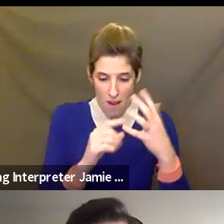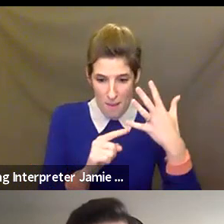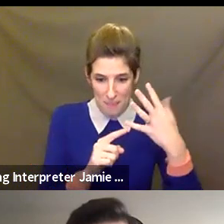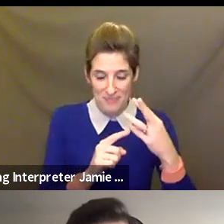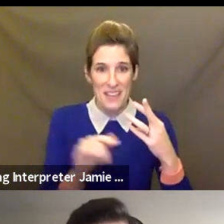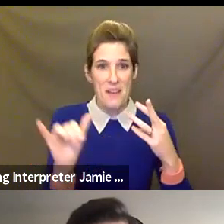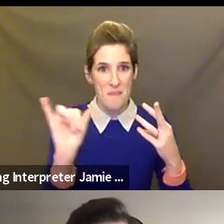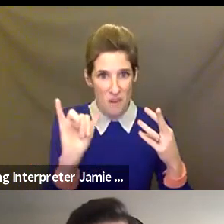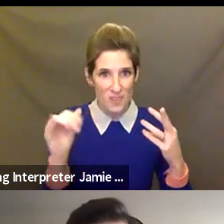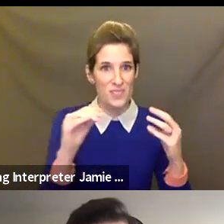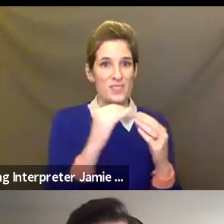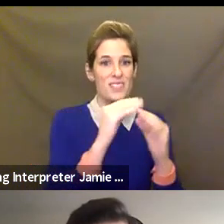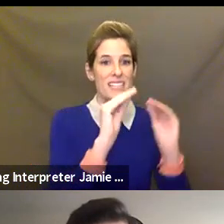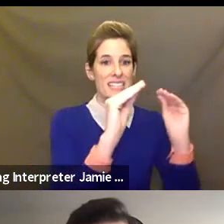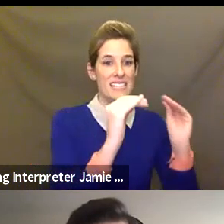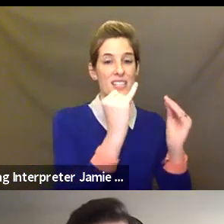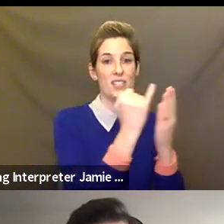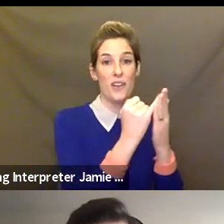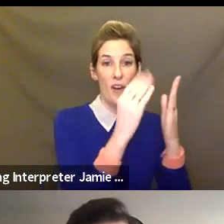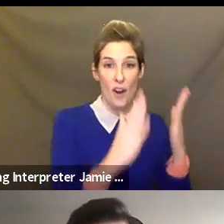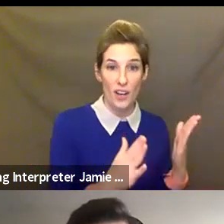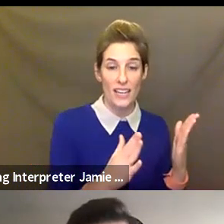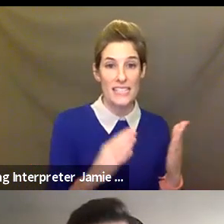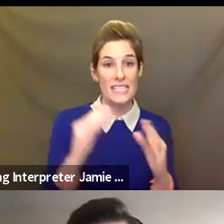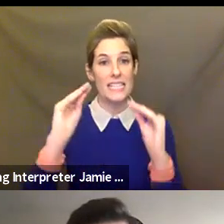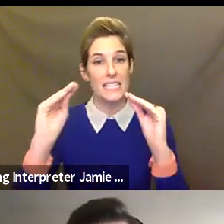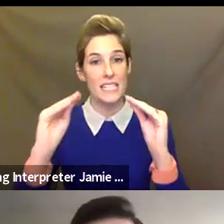artist teaching pod classes, right, the newest thing that we